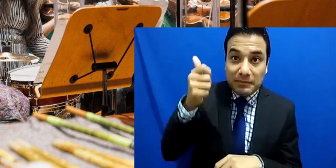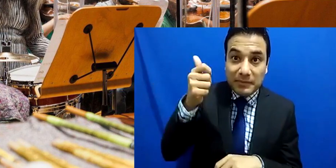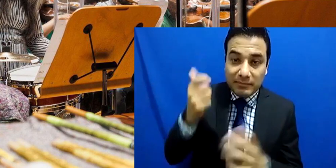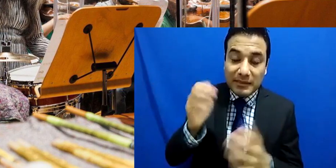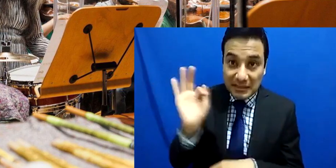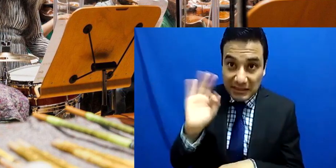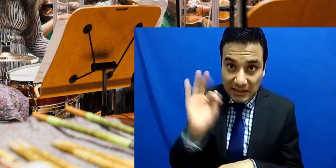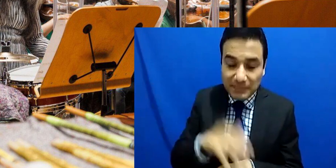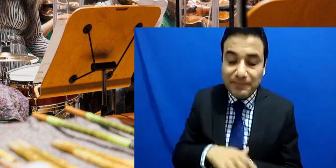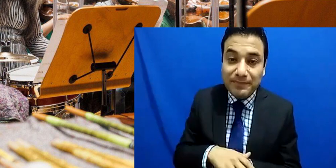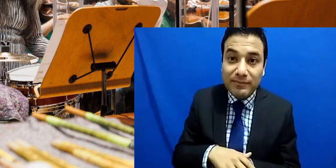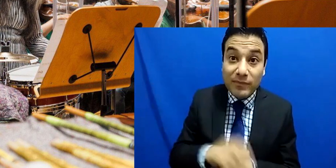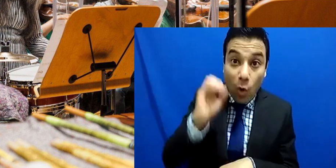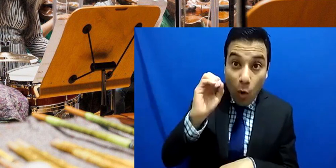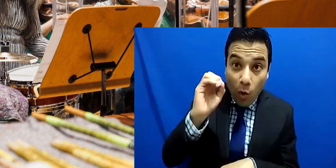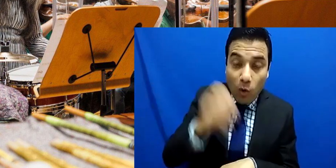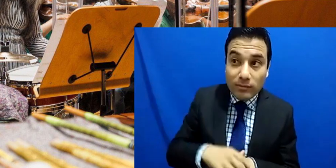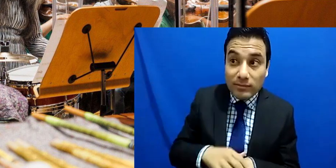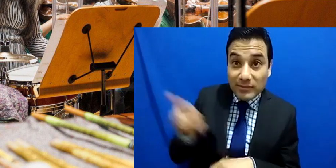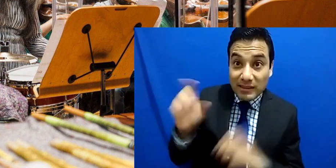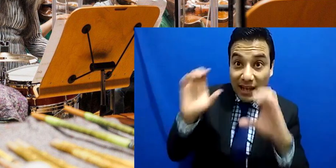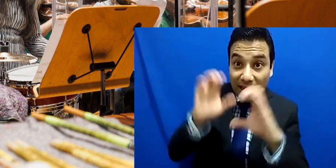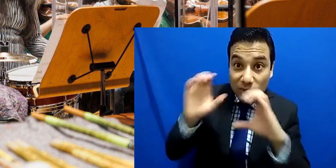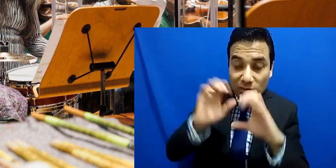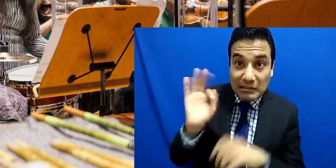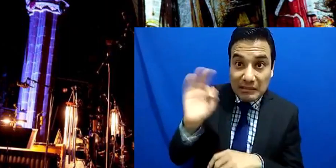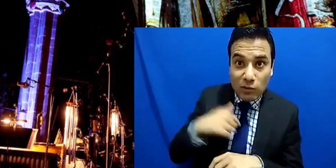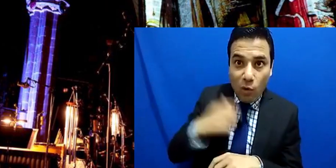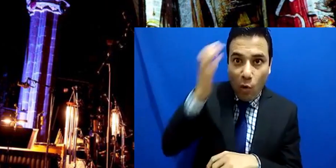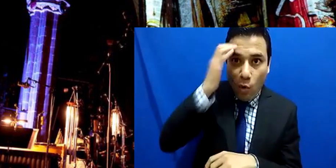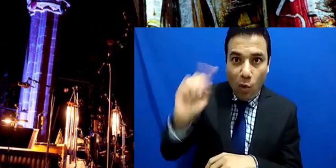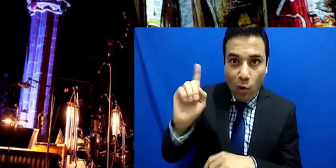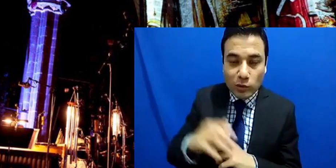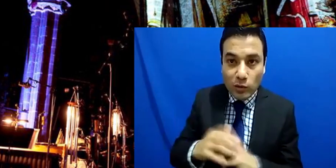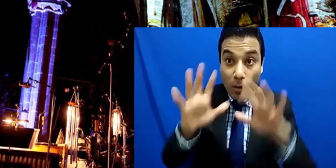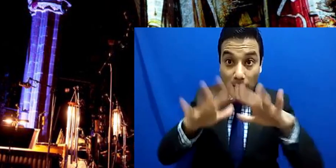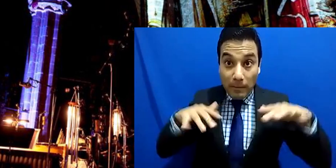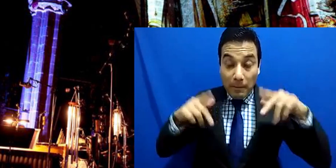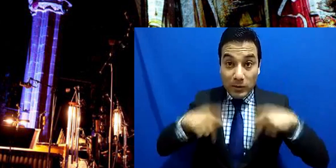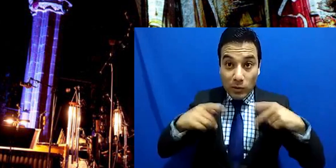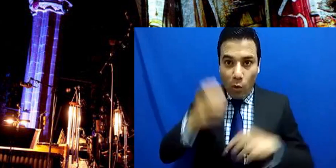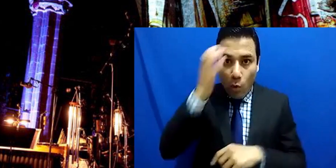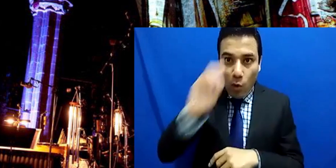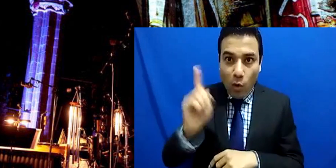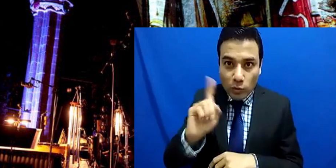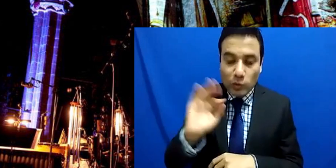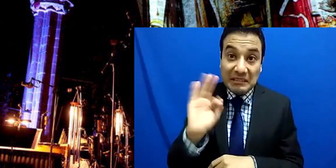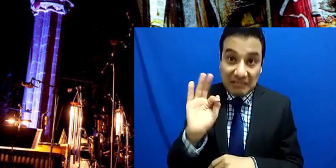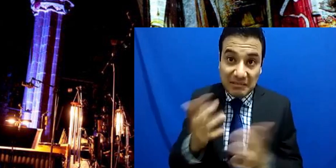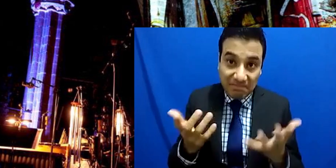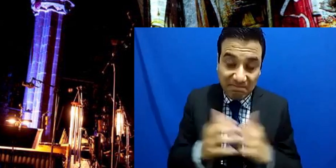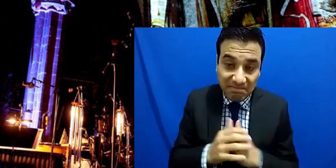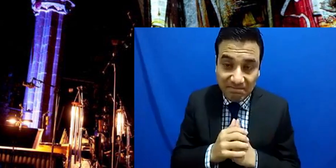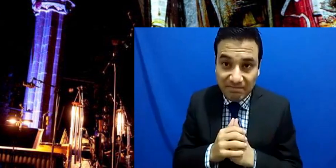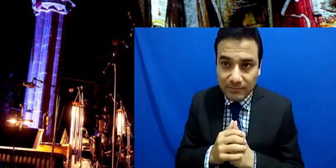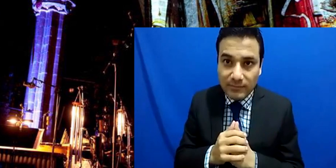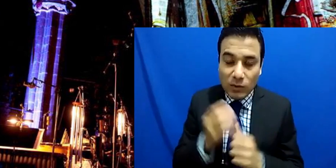never seen before so suddenly everything is new the idea of performing is not new, the idea of